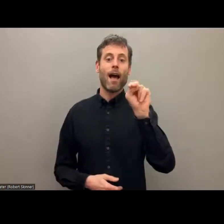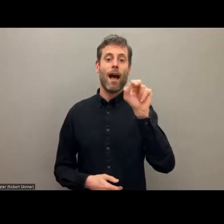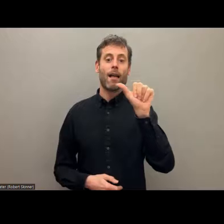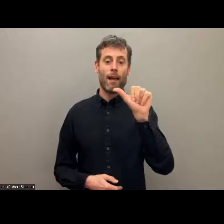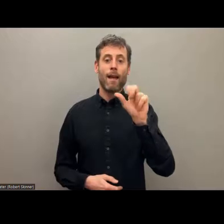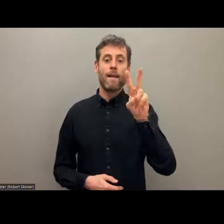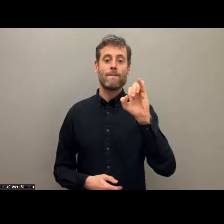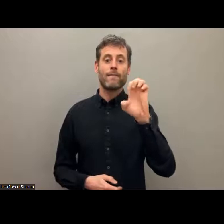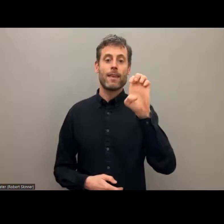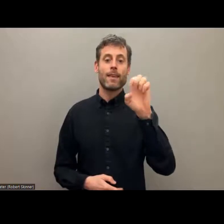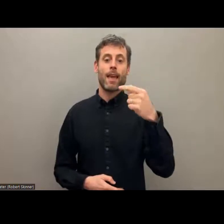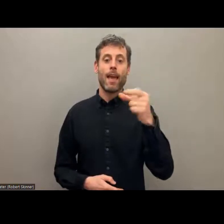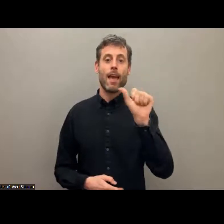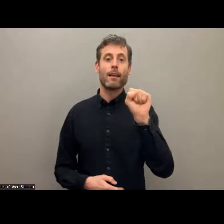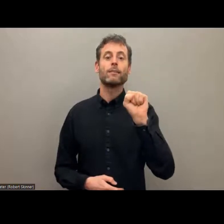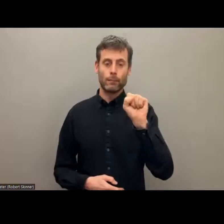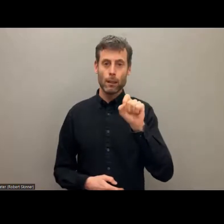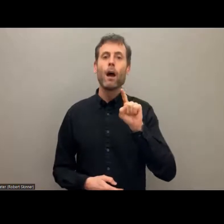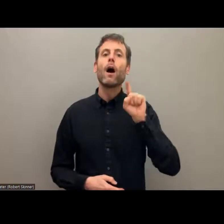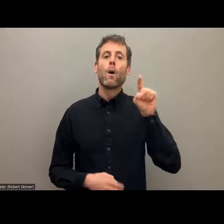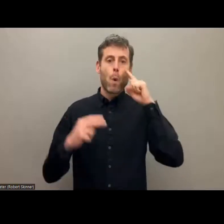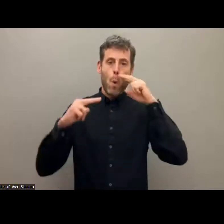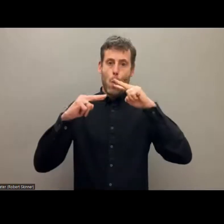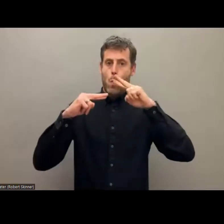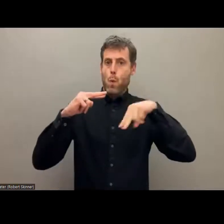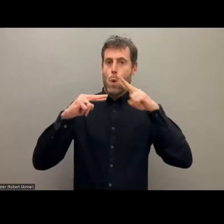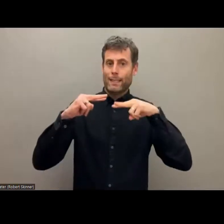is Luciana Viegas, she's an autistic activist, a mother